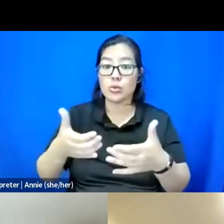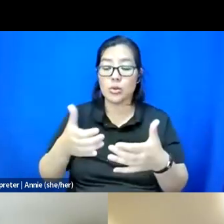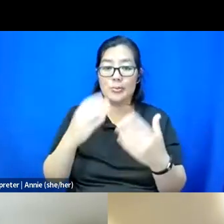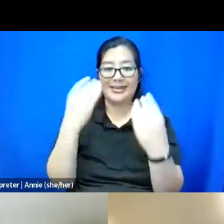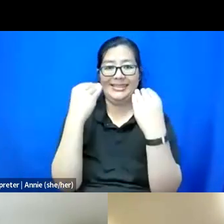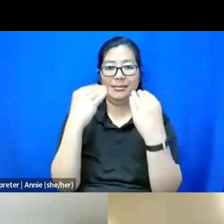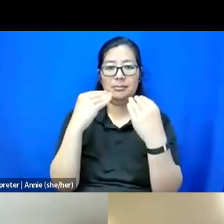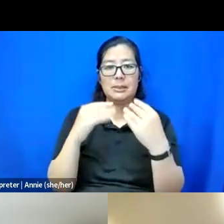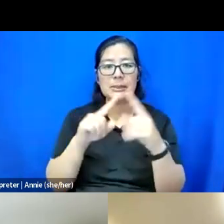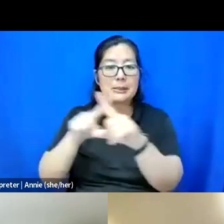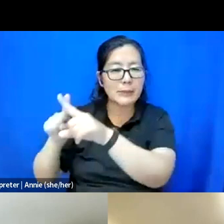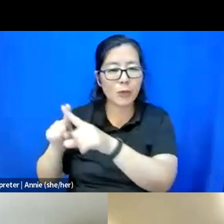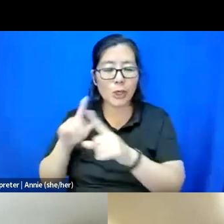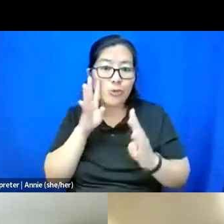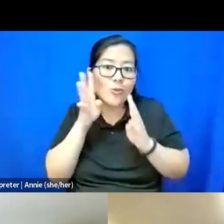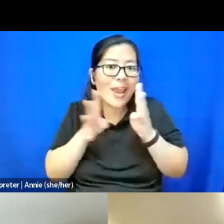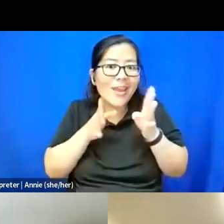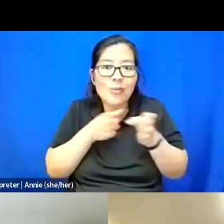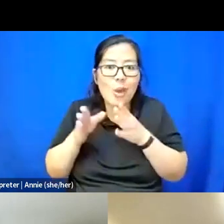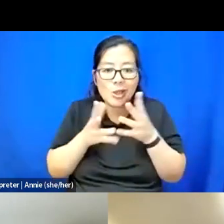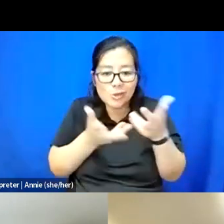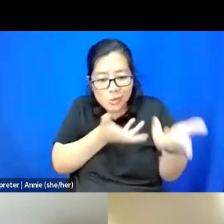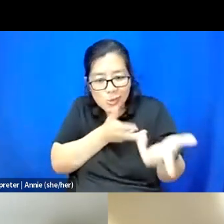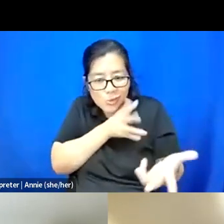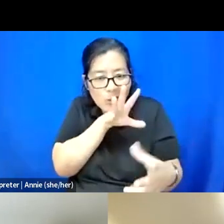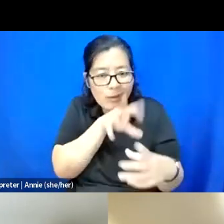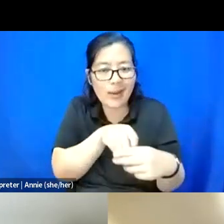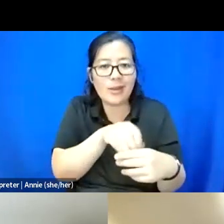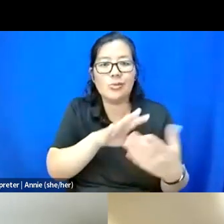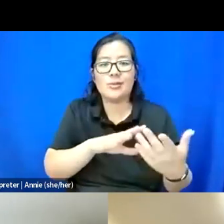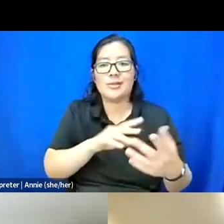to engage with the text. Like, that's not just academic.